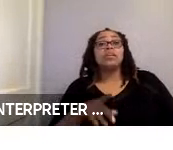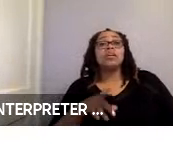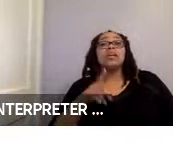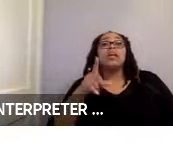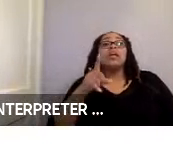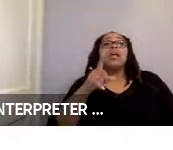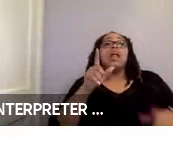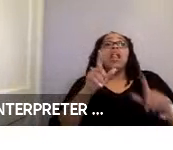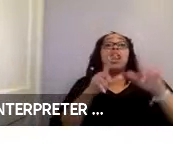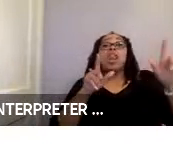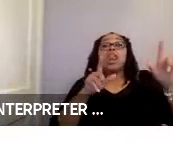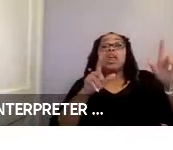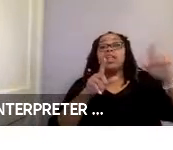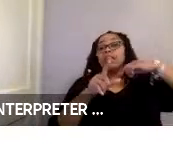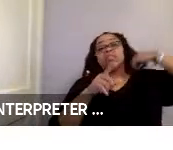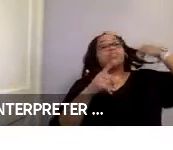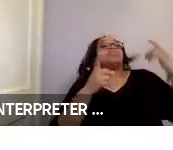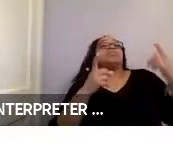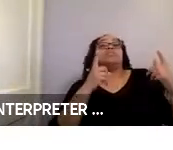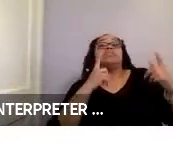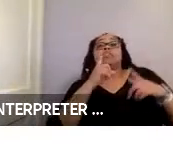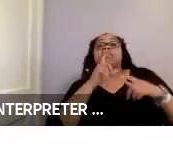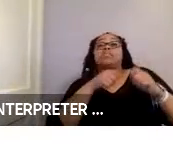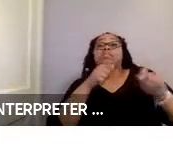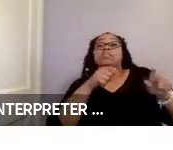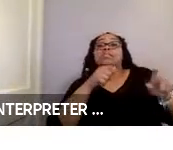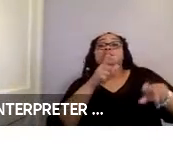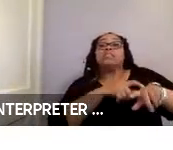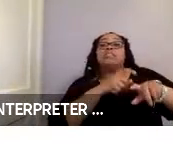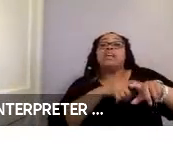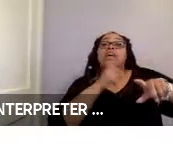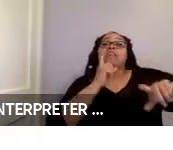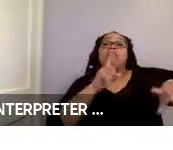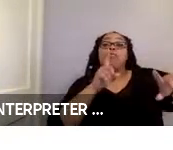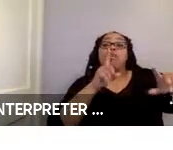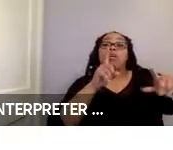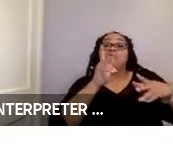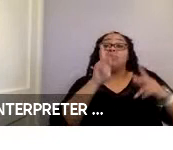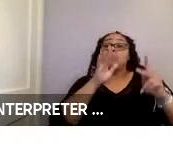time for each of the three securement types, stratified by participant group. The line